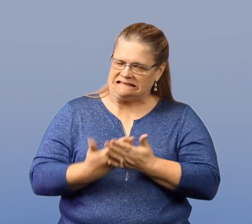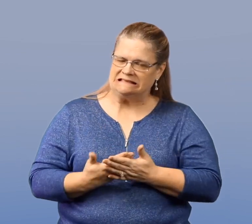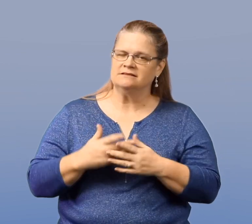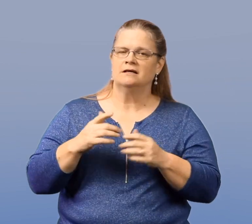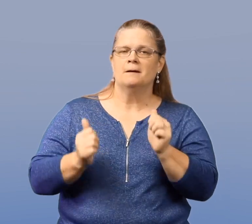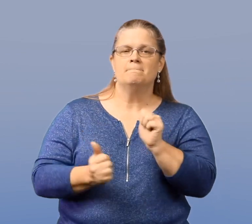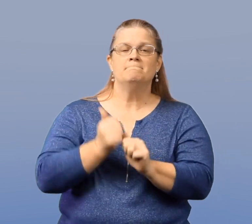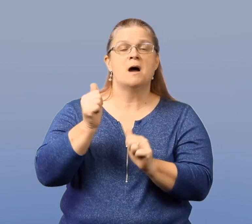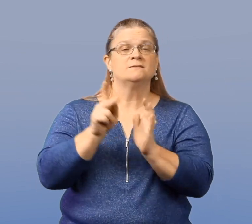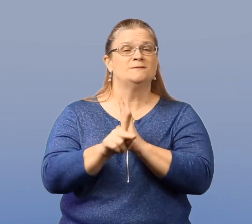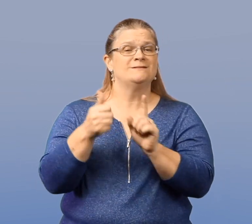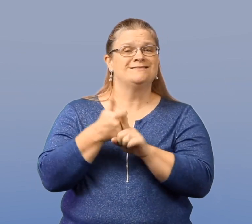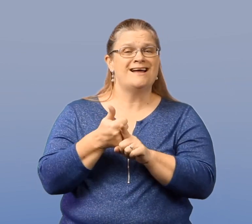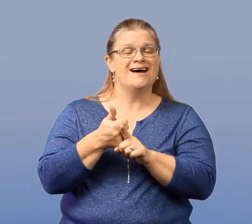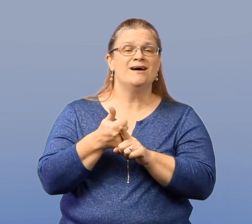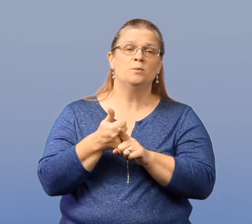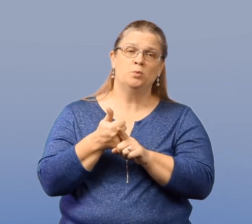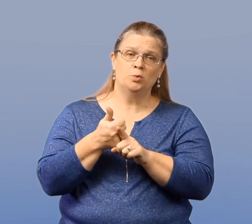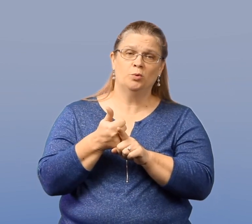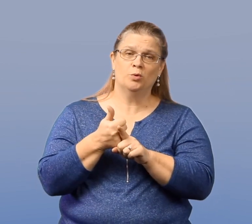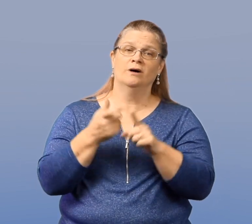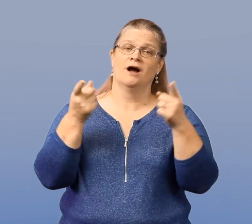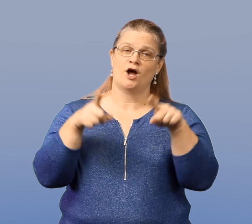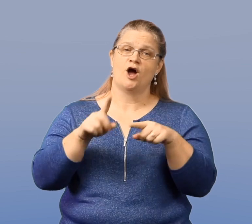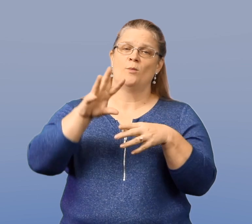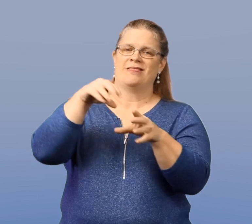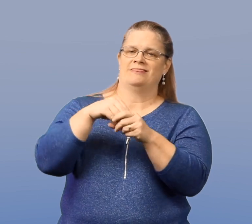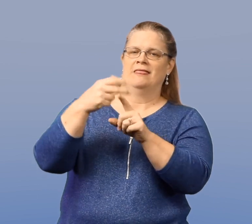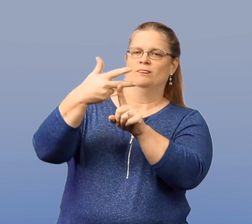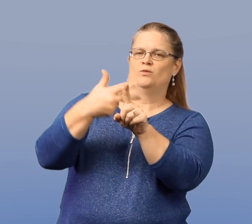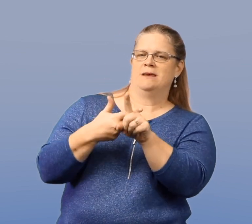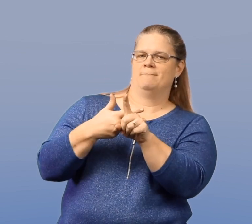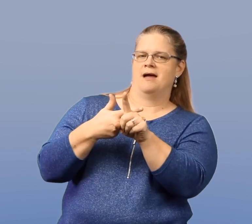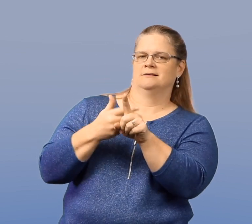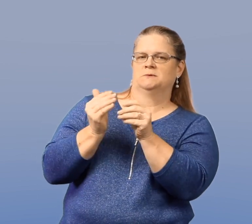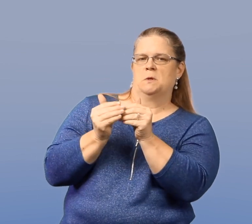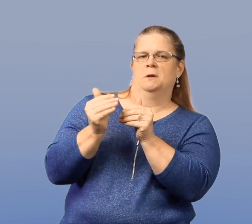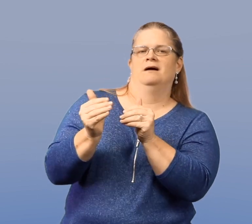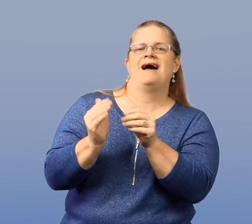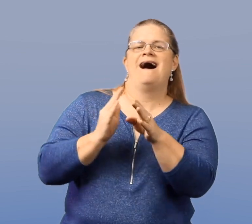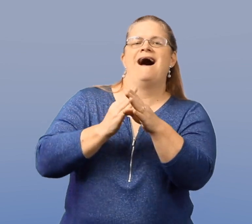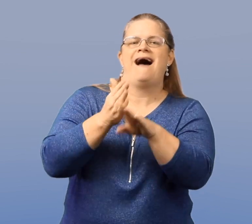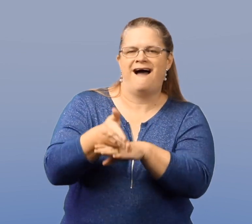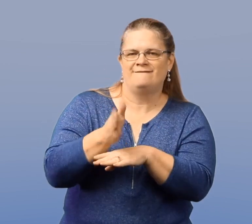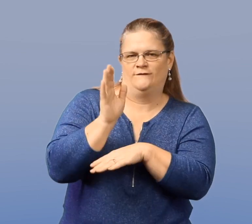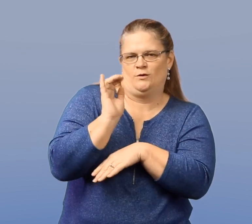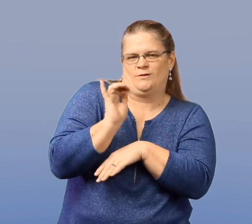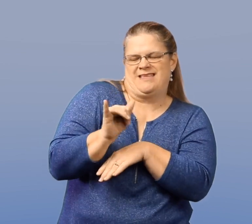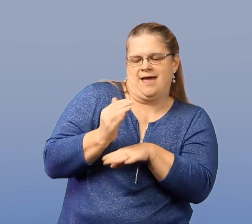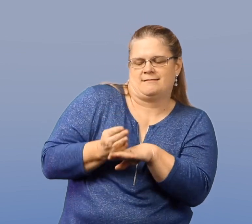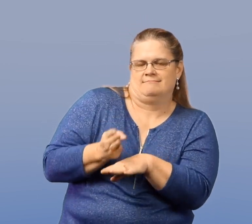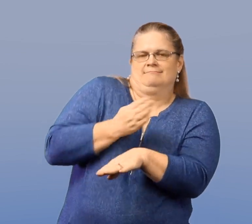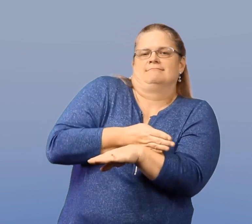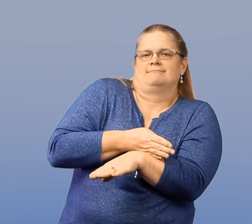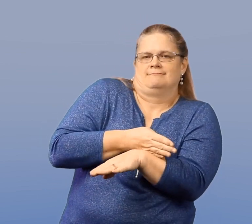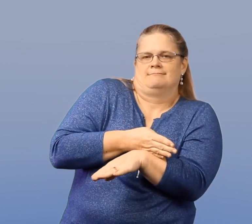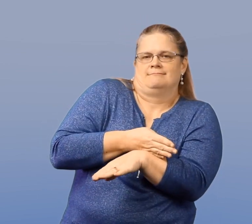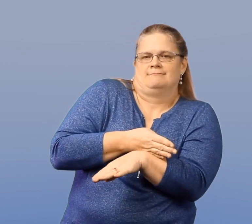Evidence shows that most suicides occur within 3 months after that previous attempt.